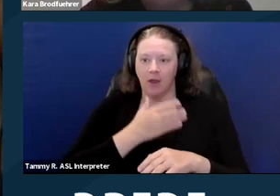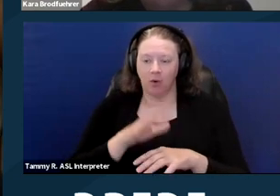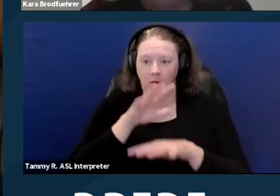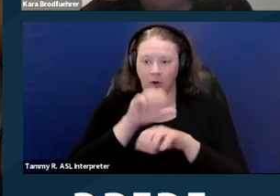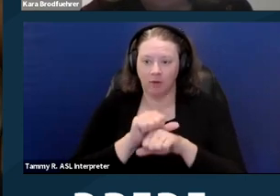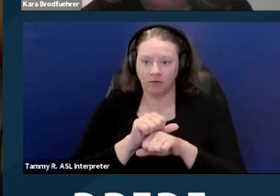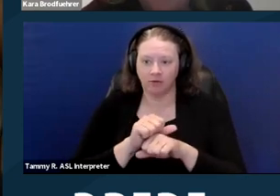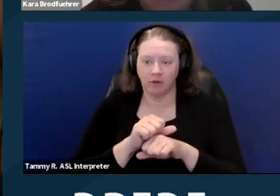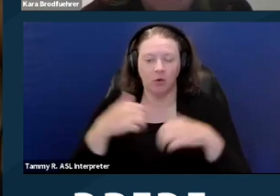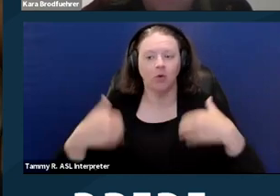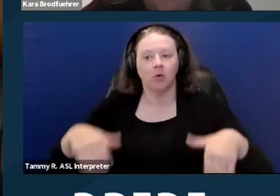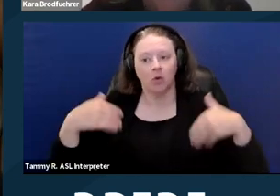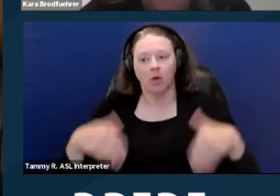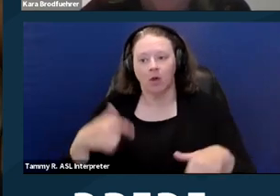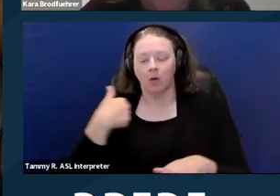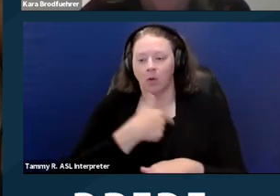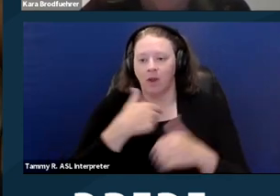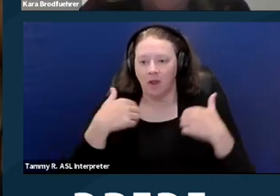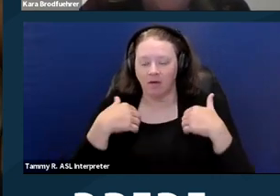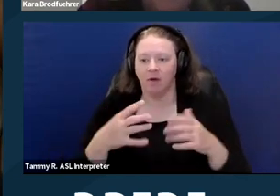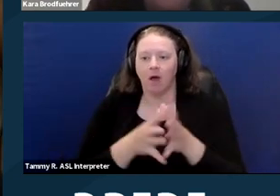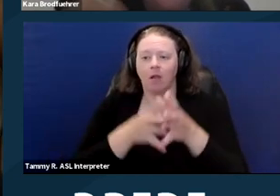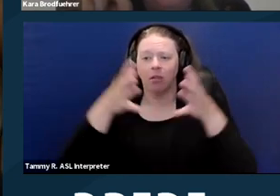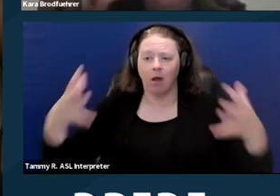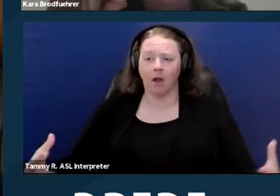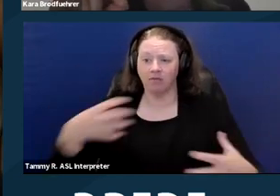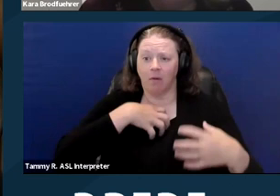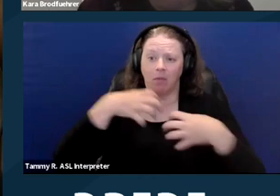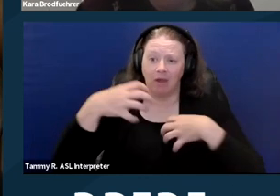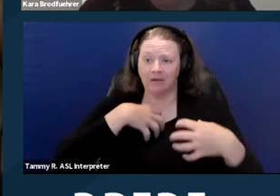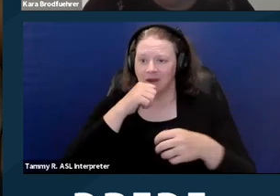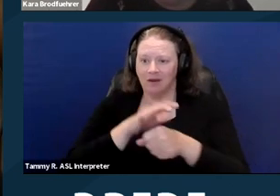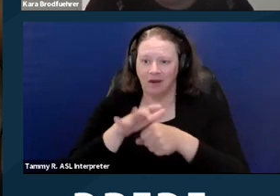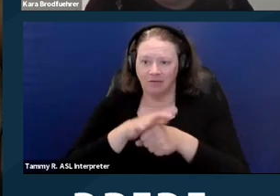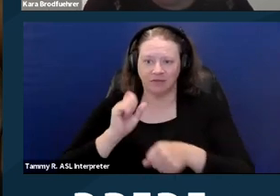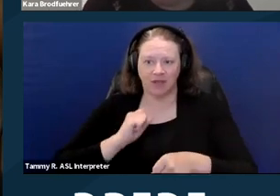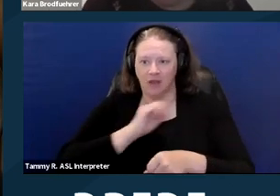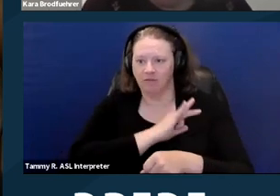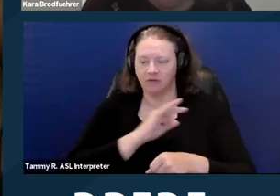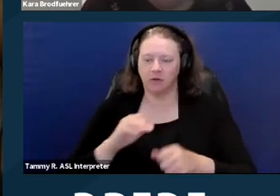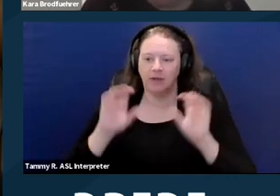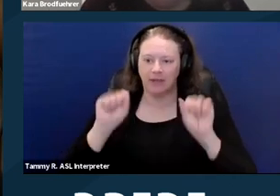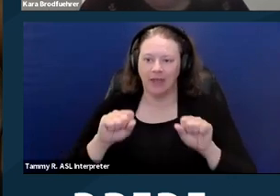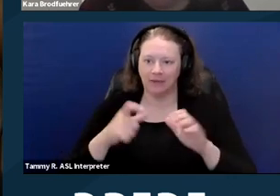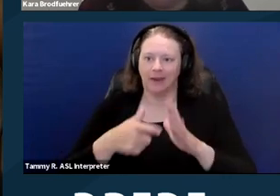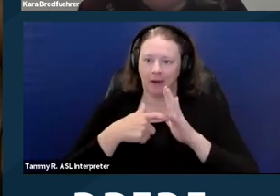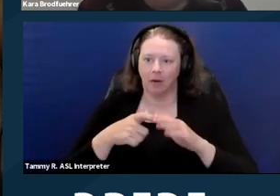we have a lot of complaints and not enough staff so definitely it can take a while to get an appointment